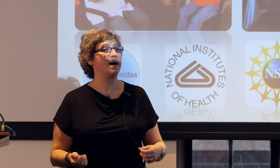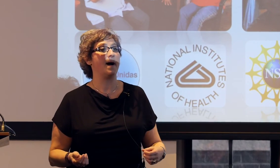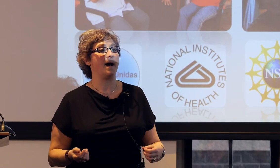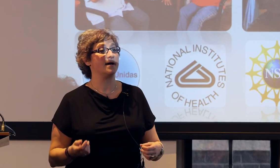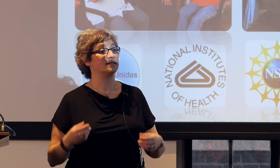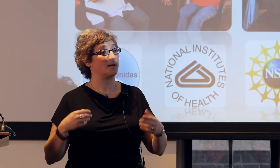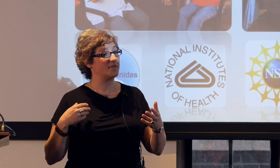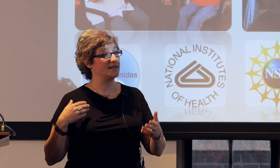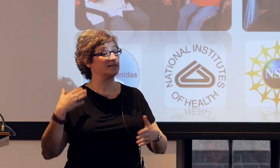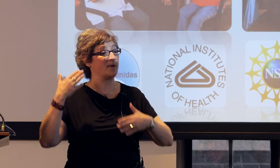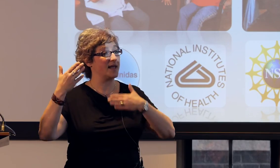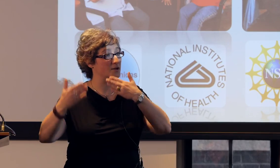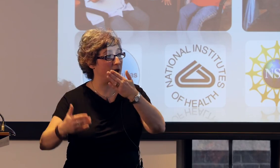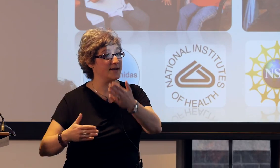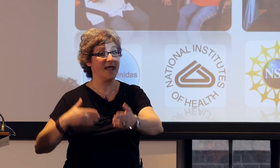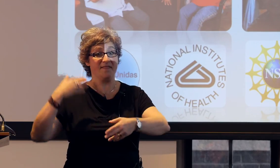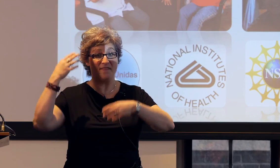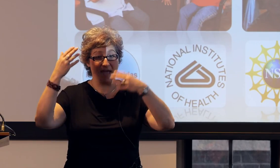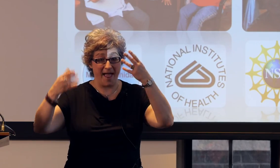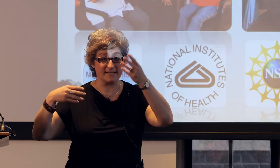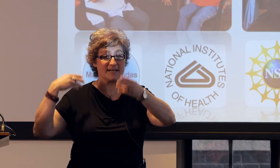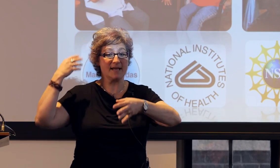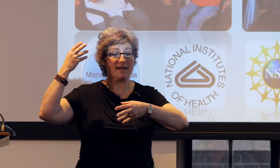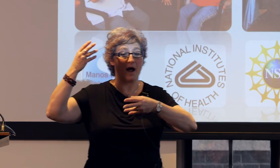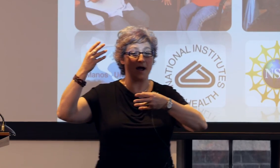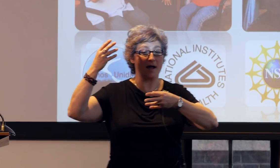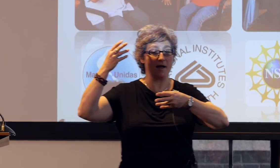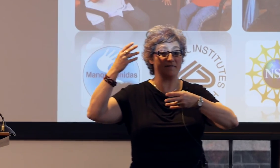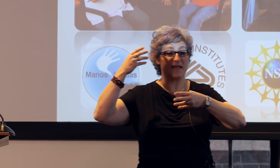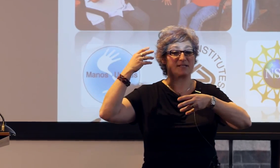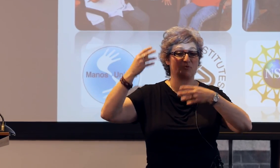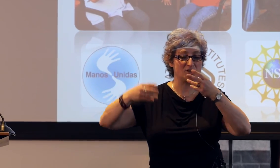some things depend on the expression of that structure